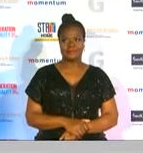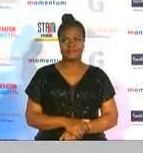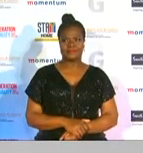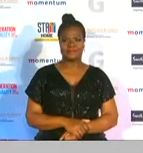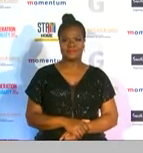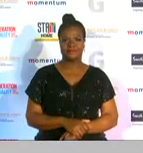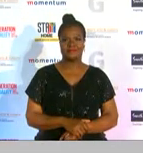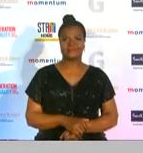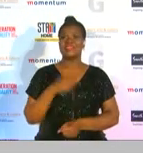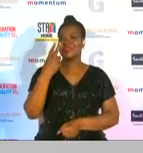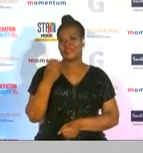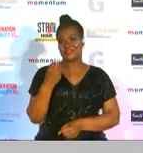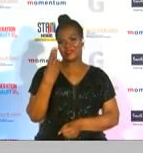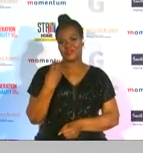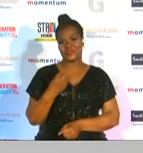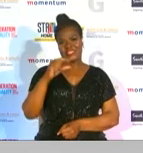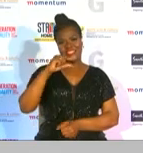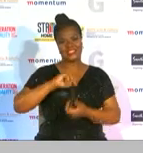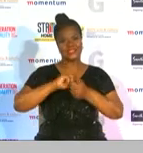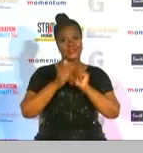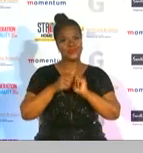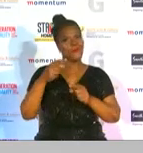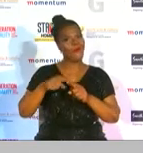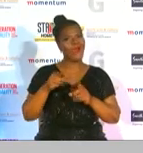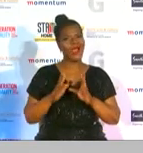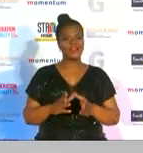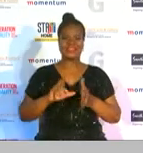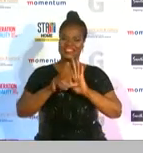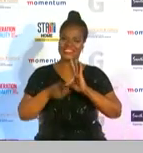and the 2020 g-sport athlete of the year with disability